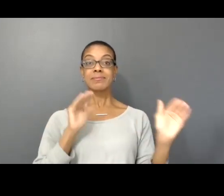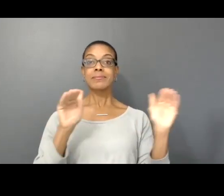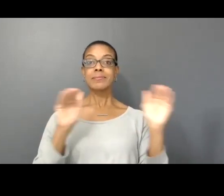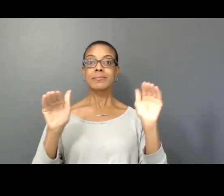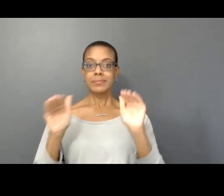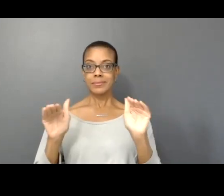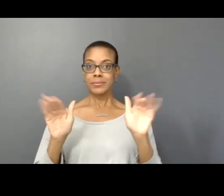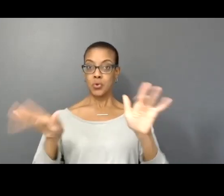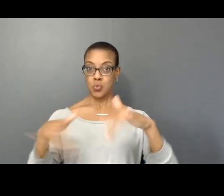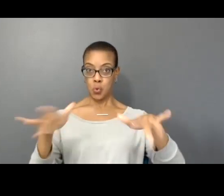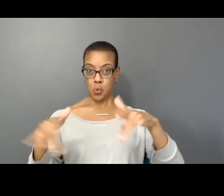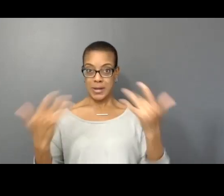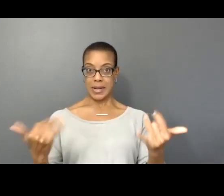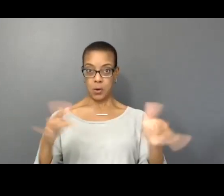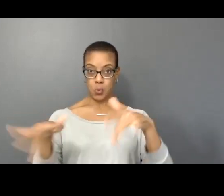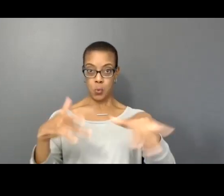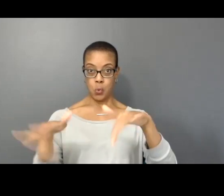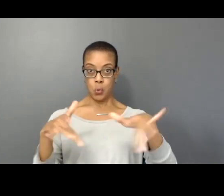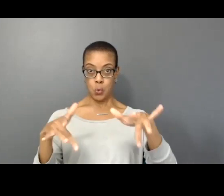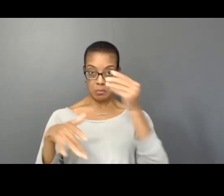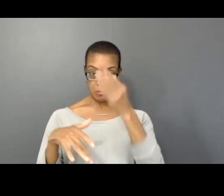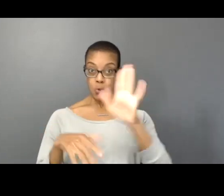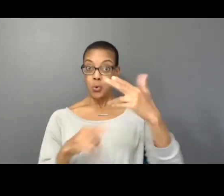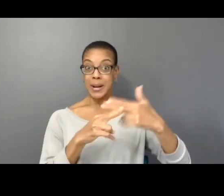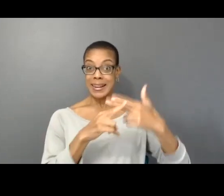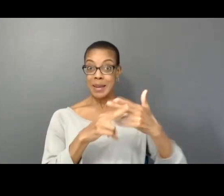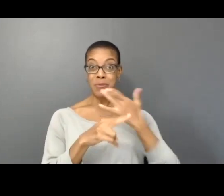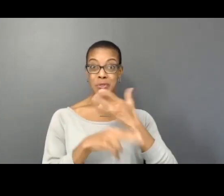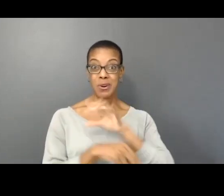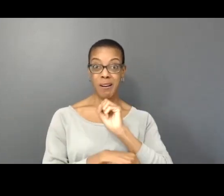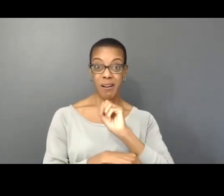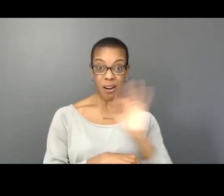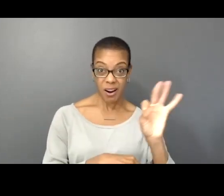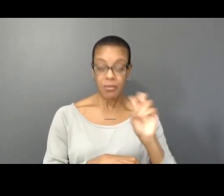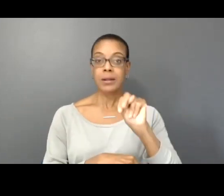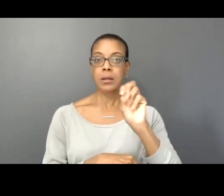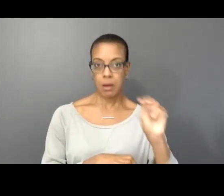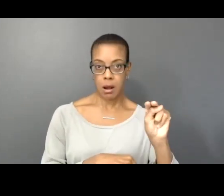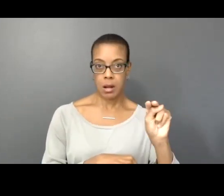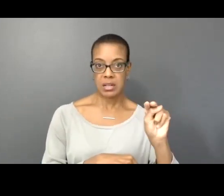is being recorded and so if you want to be anonymous change your name to 'anon'.